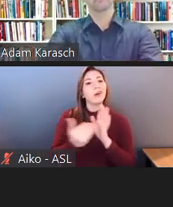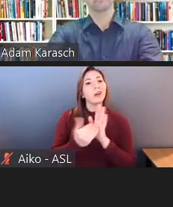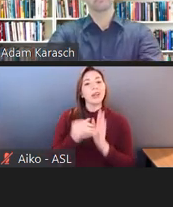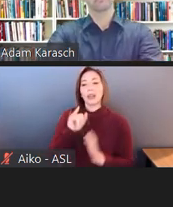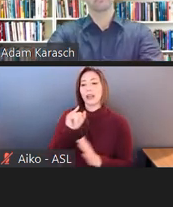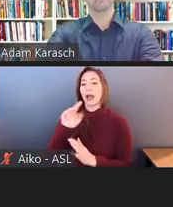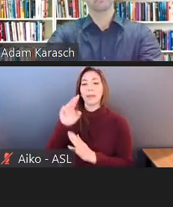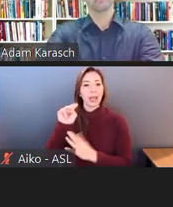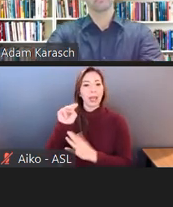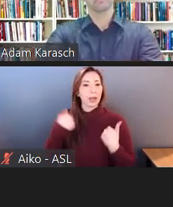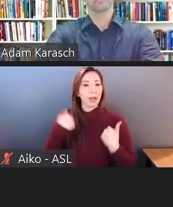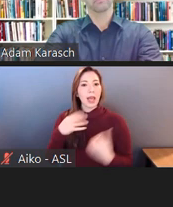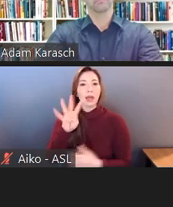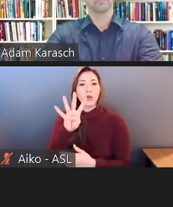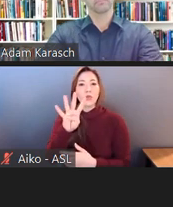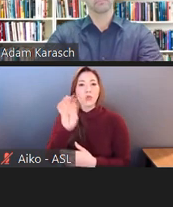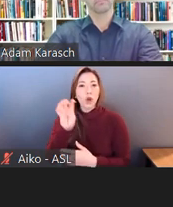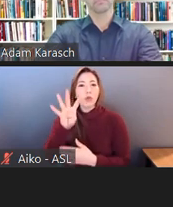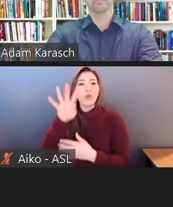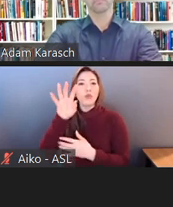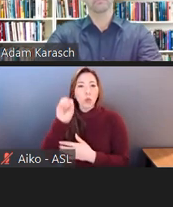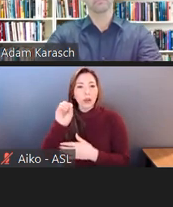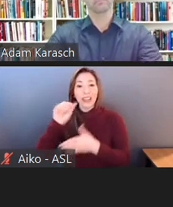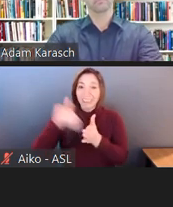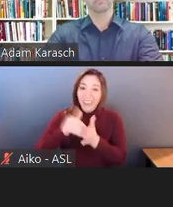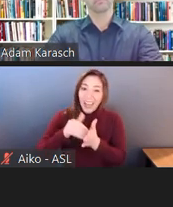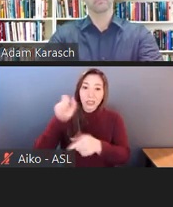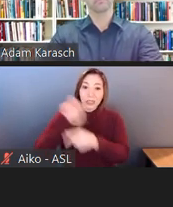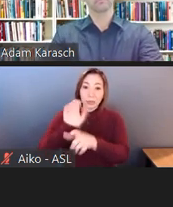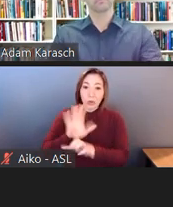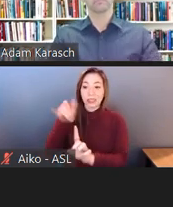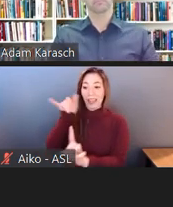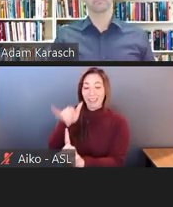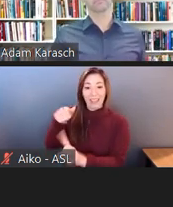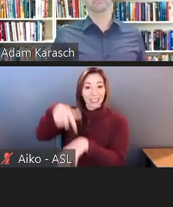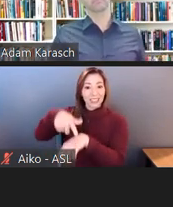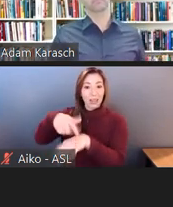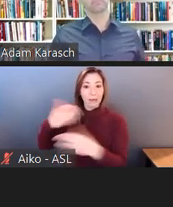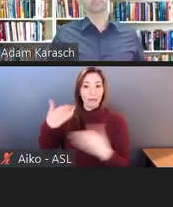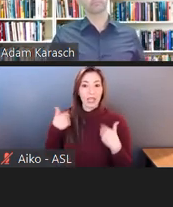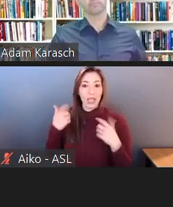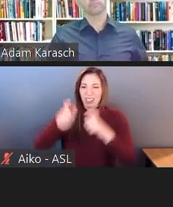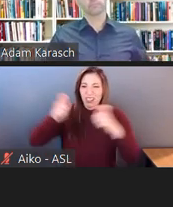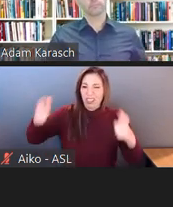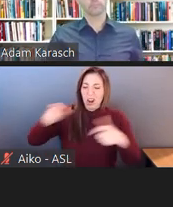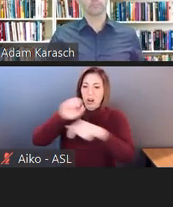employees at the time-- that's incredible-- but yet still decided that the accommodation